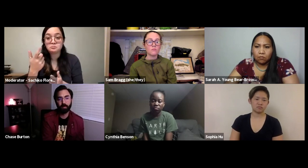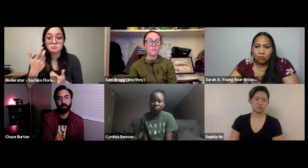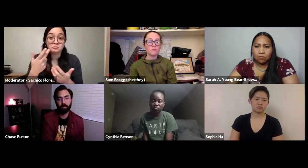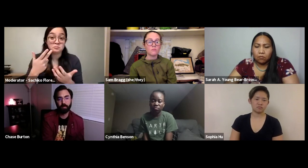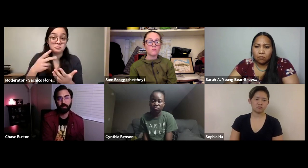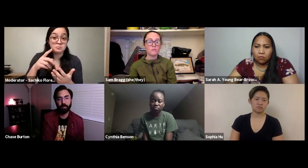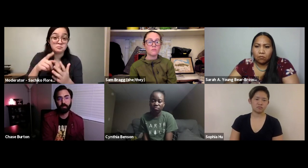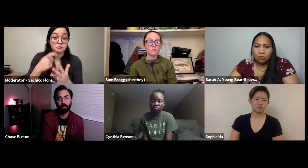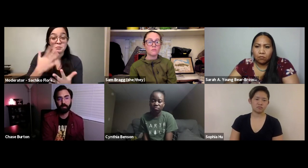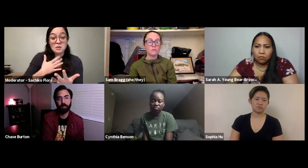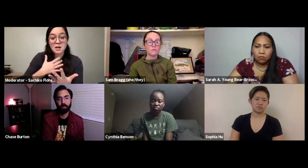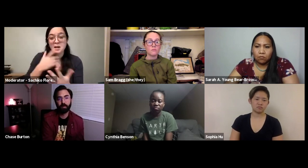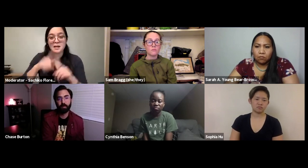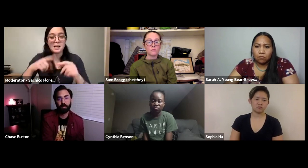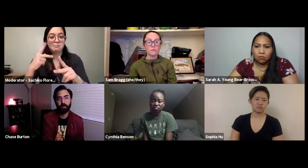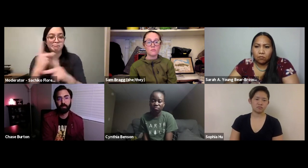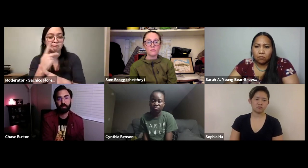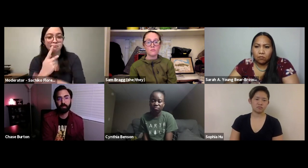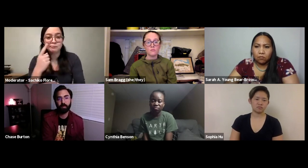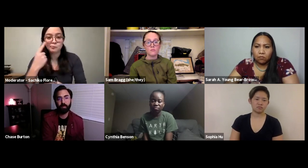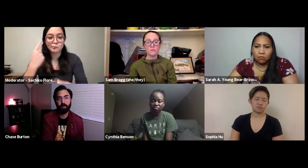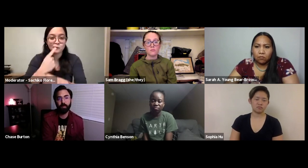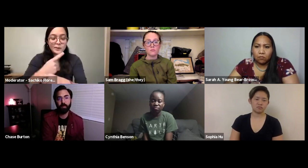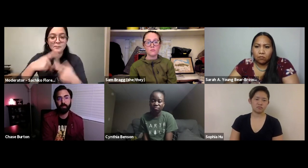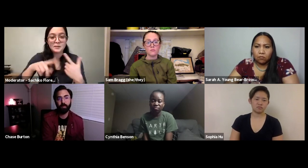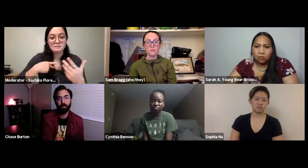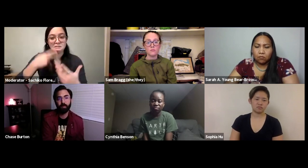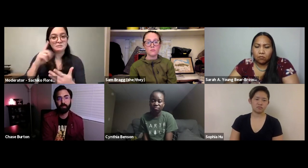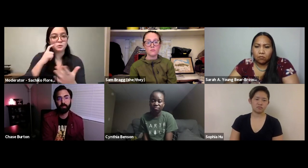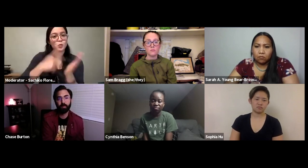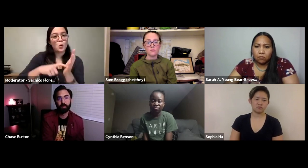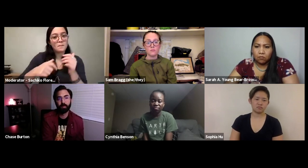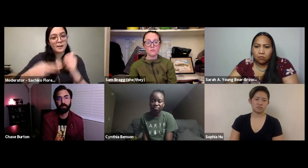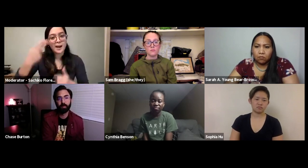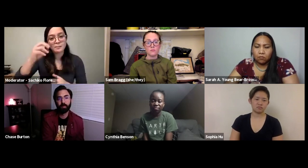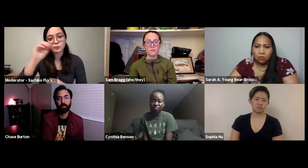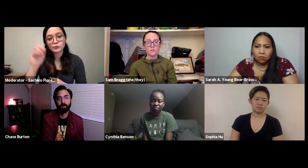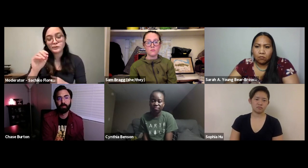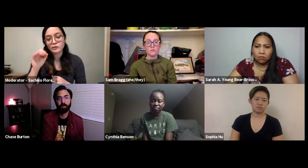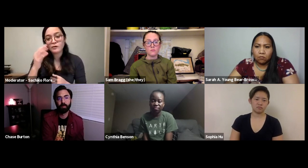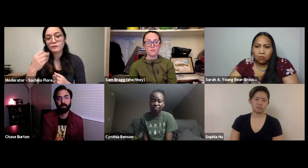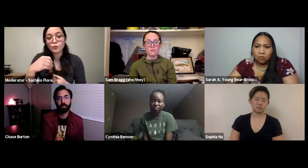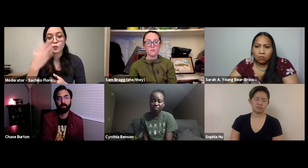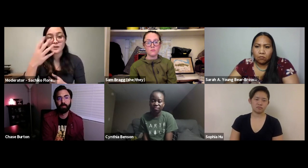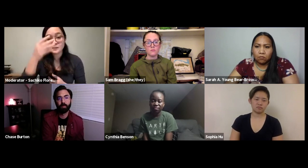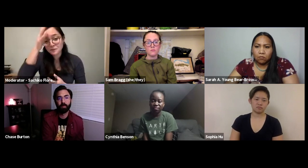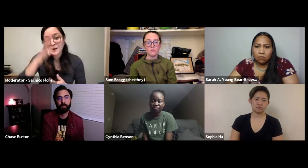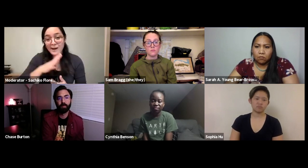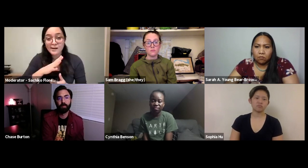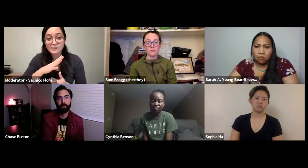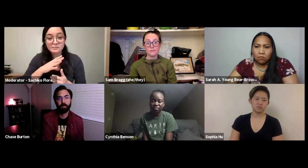interviewers, the people were interviewed in the film, I noticed that there is a high